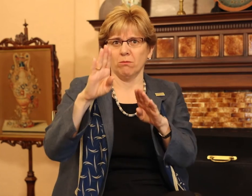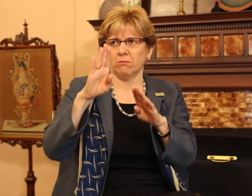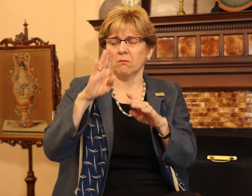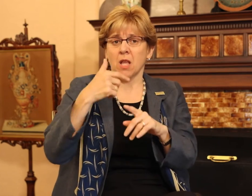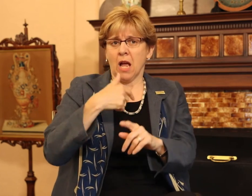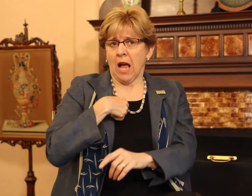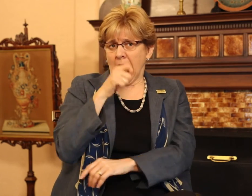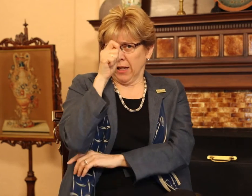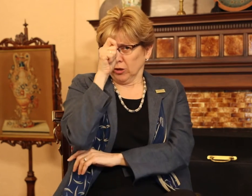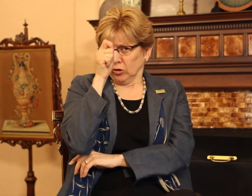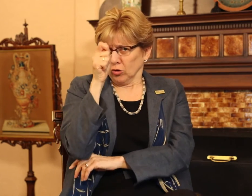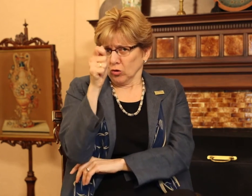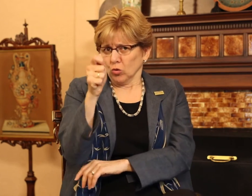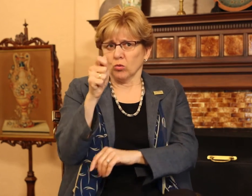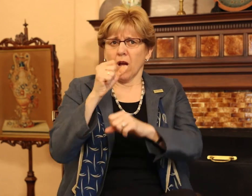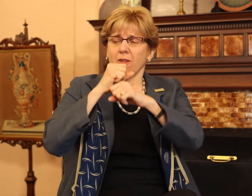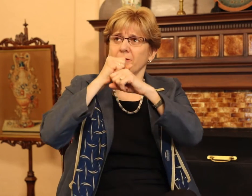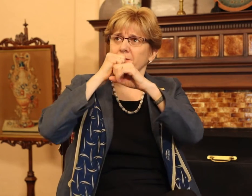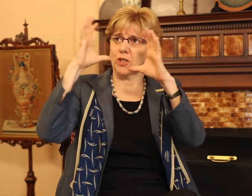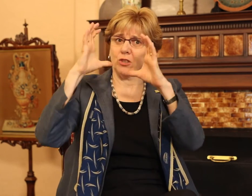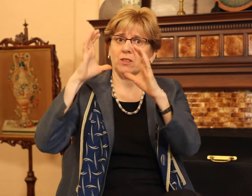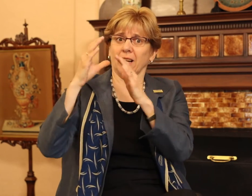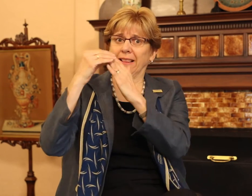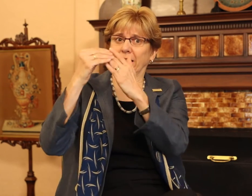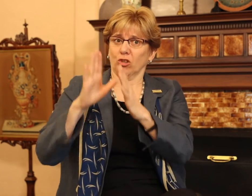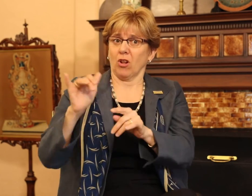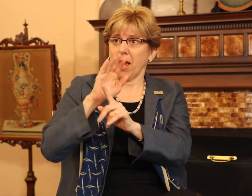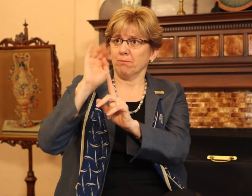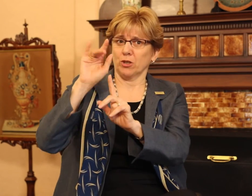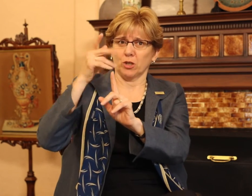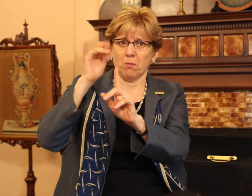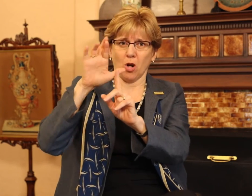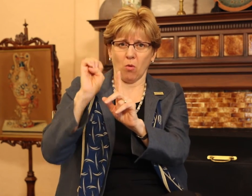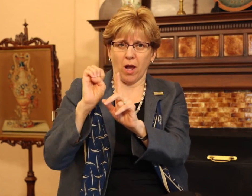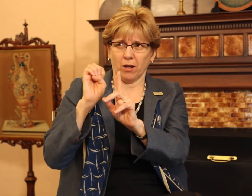I salute visionary leaders like Mr. Maguire.